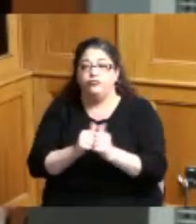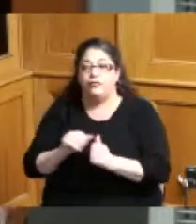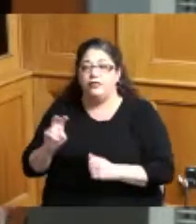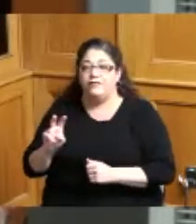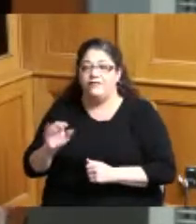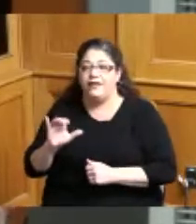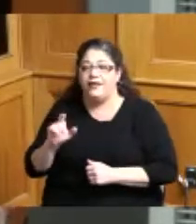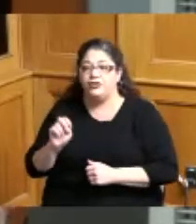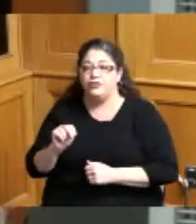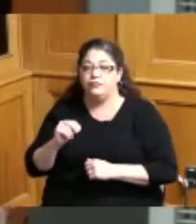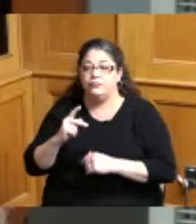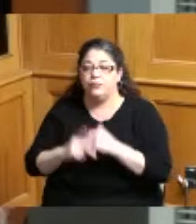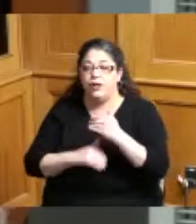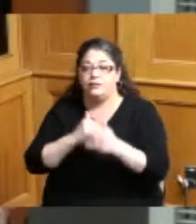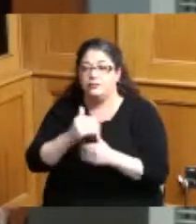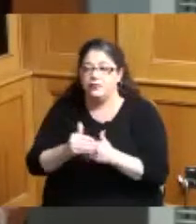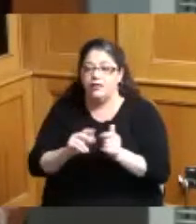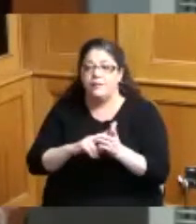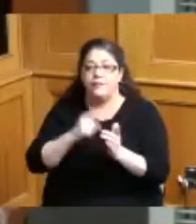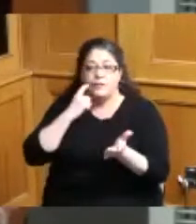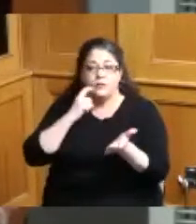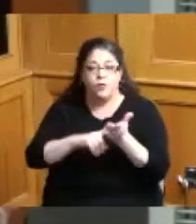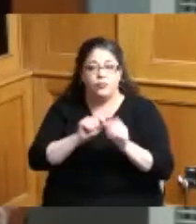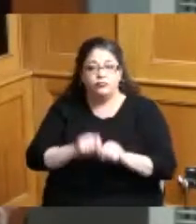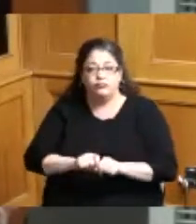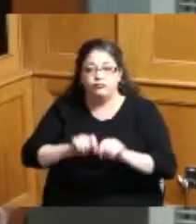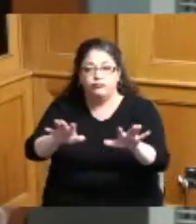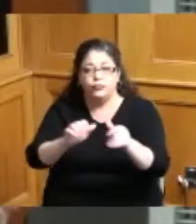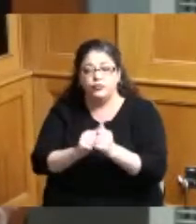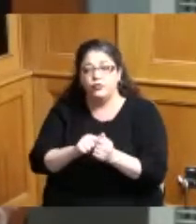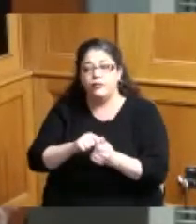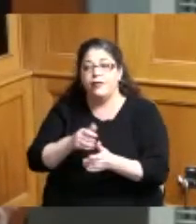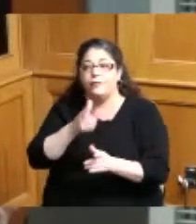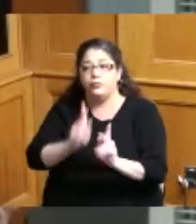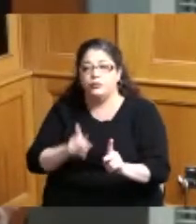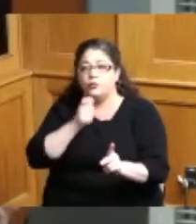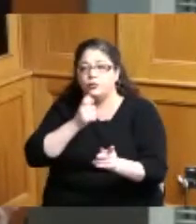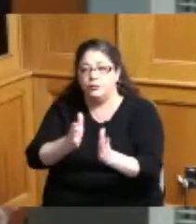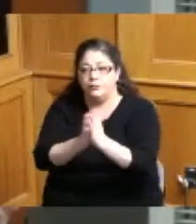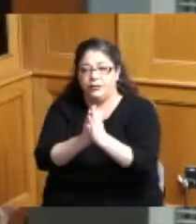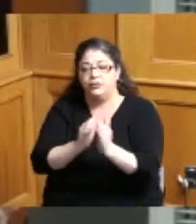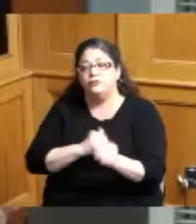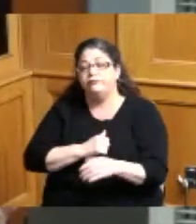the following notification to the petitioner in writing of the requirements of the vacation